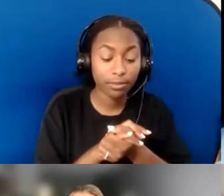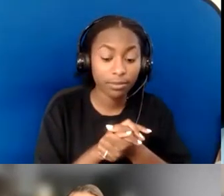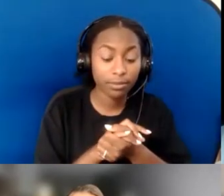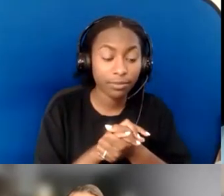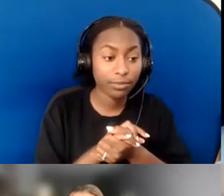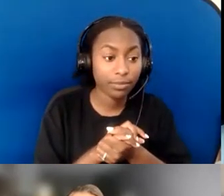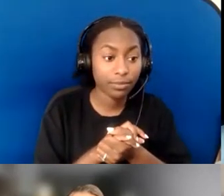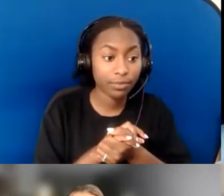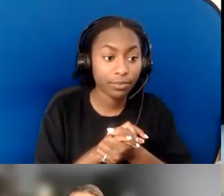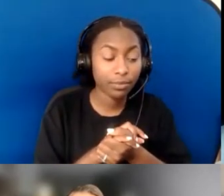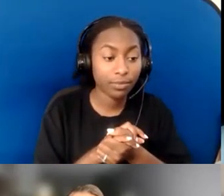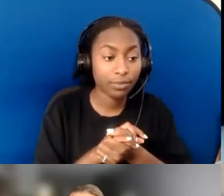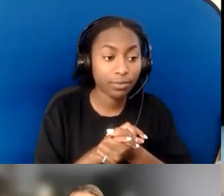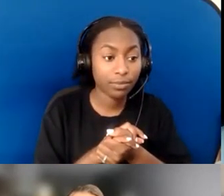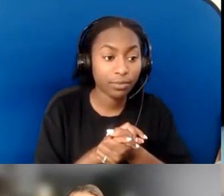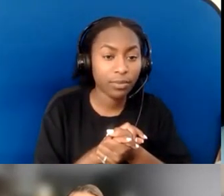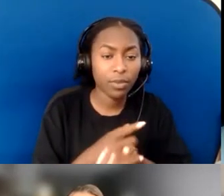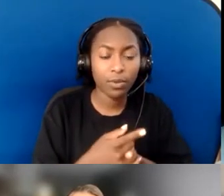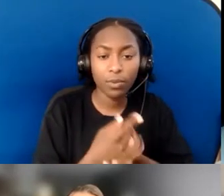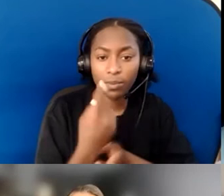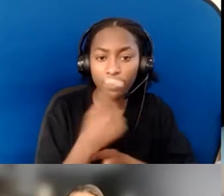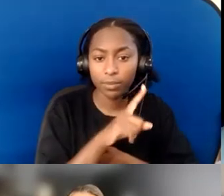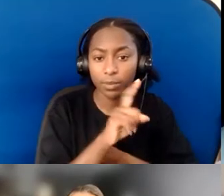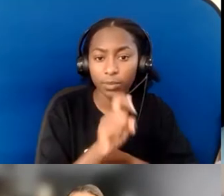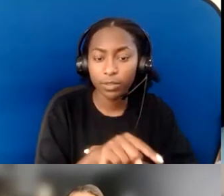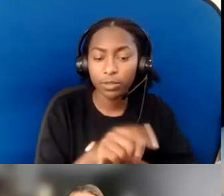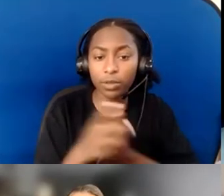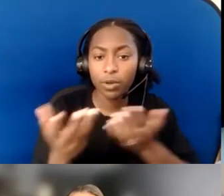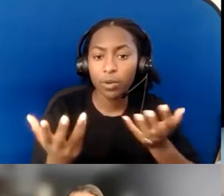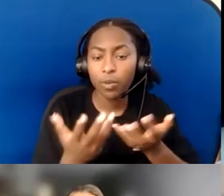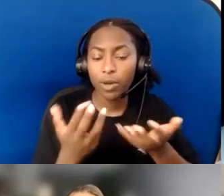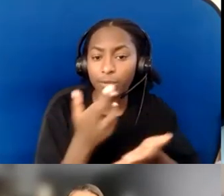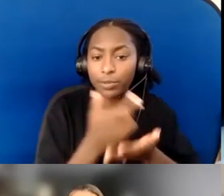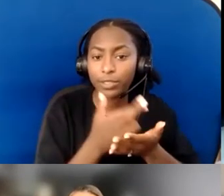what resources are available to help with costs of improvements.